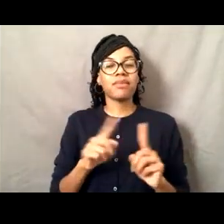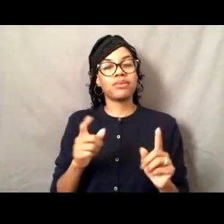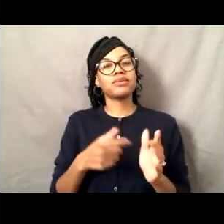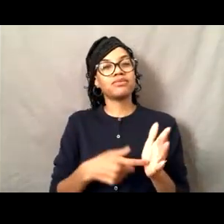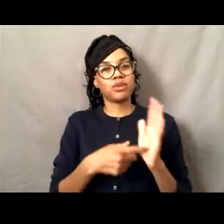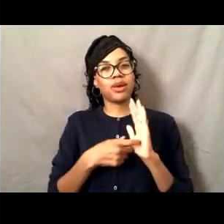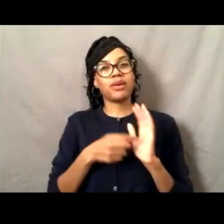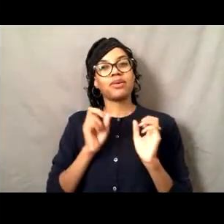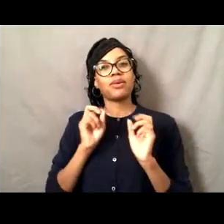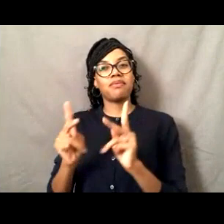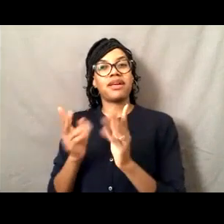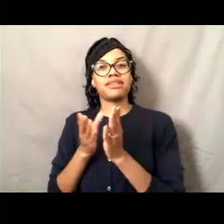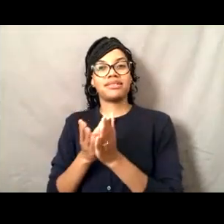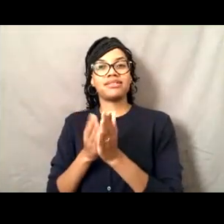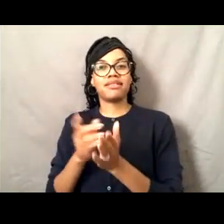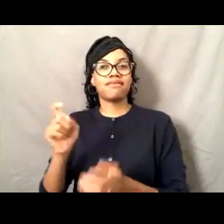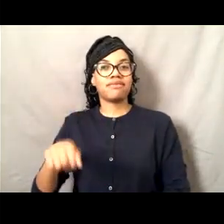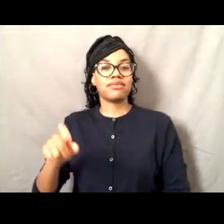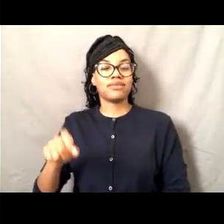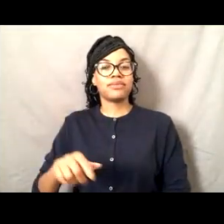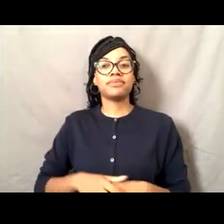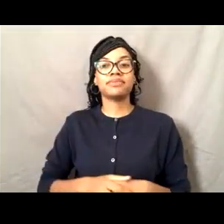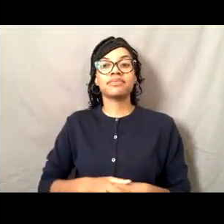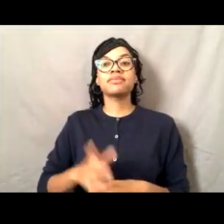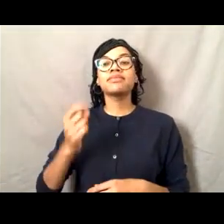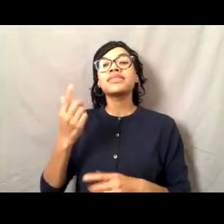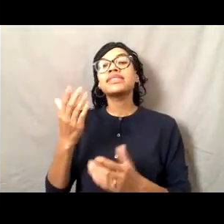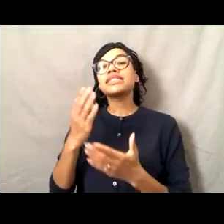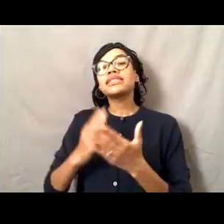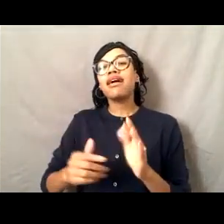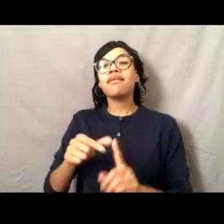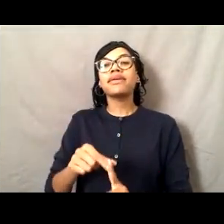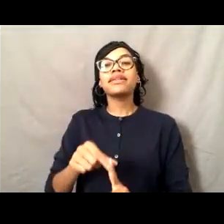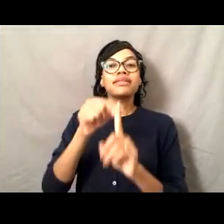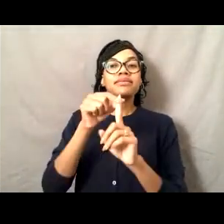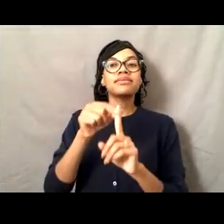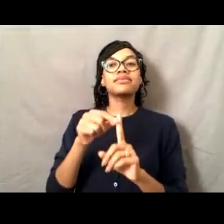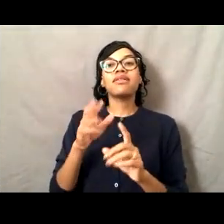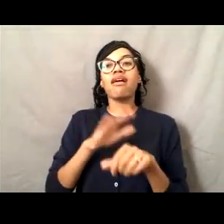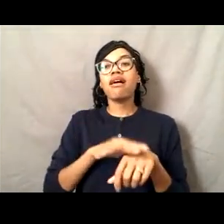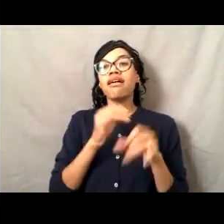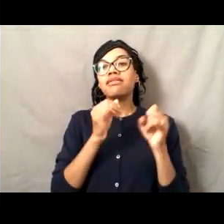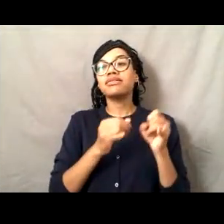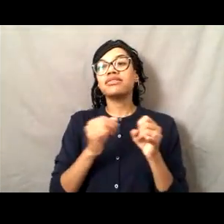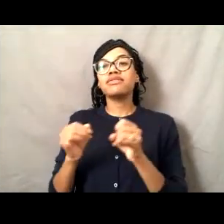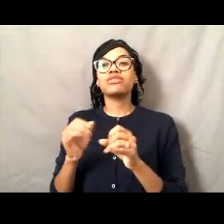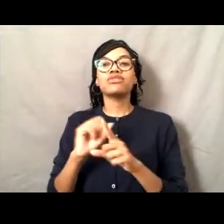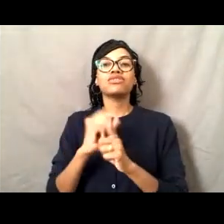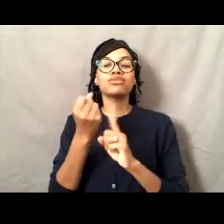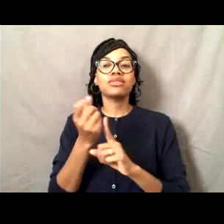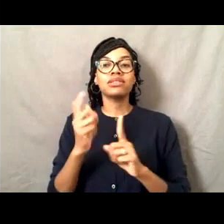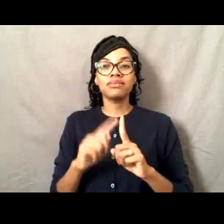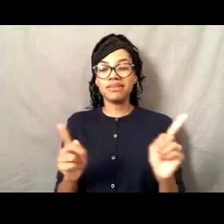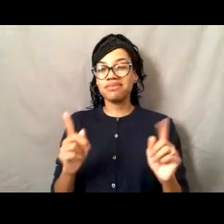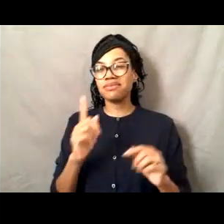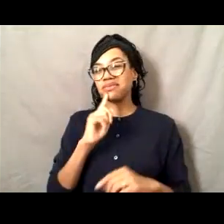and I think there are exceptions made on an individual basis. But for the most part, you know